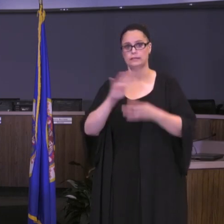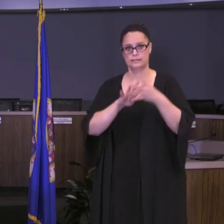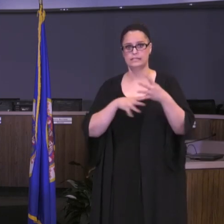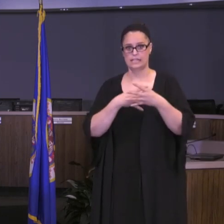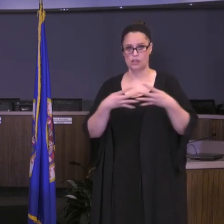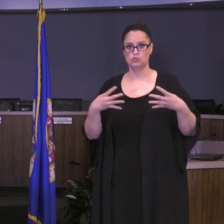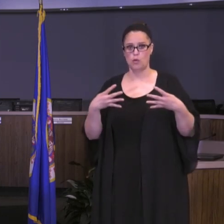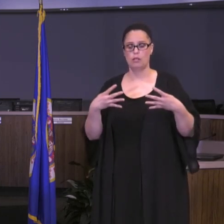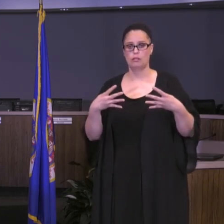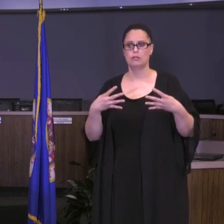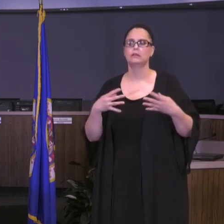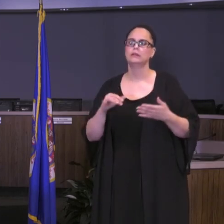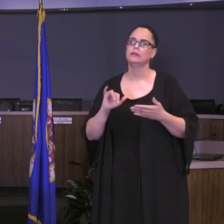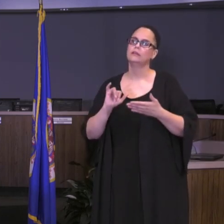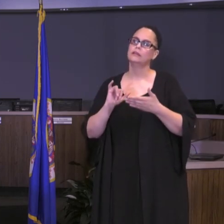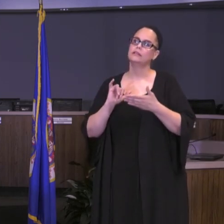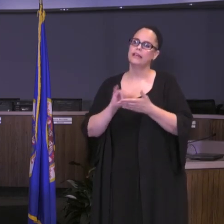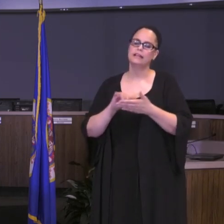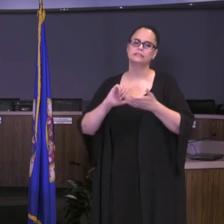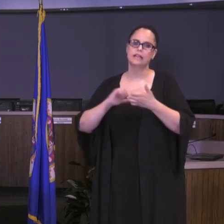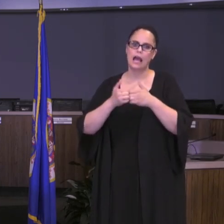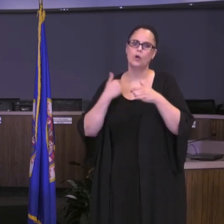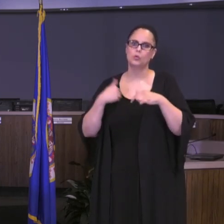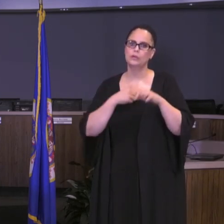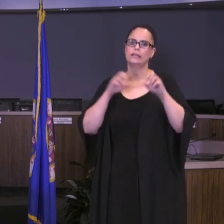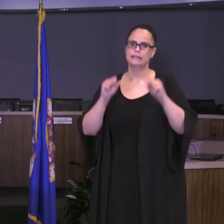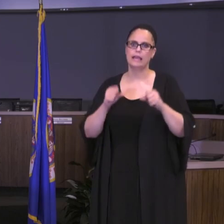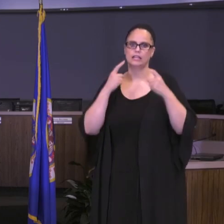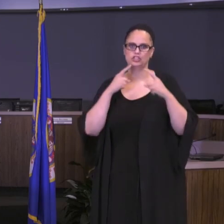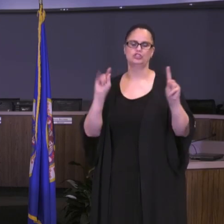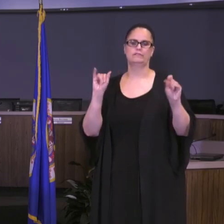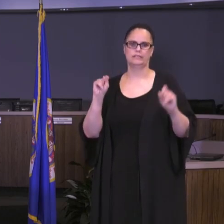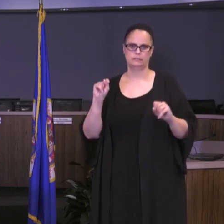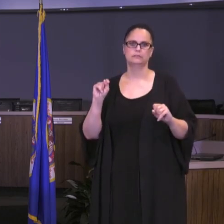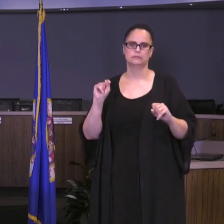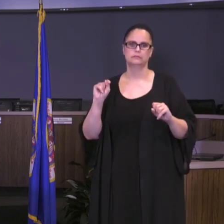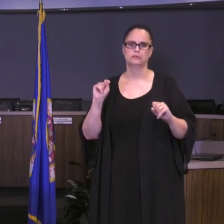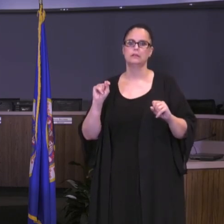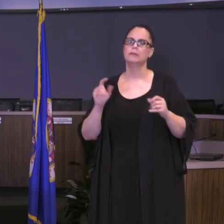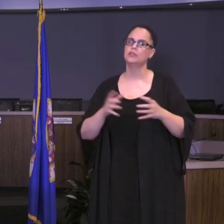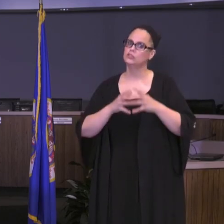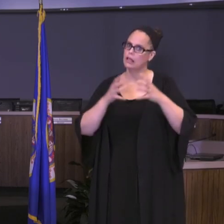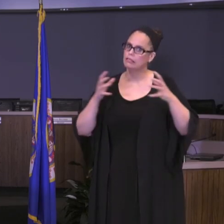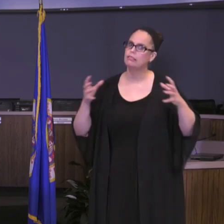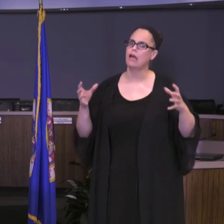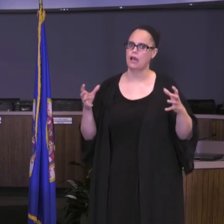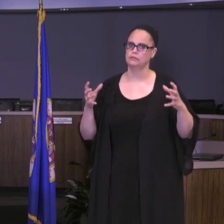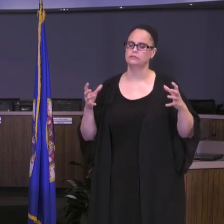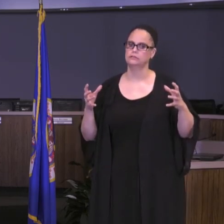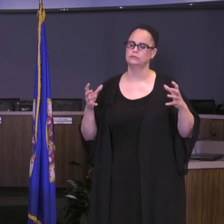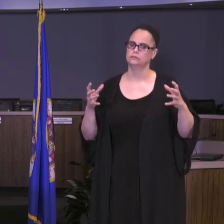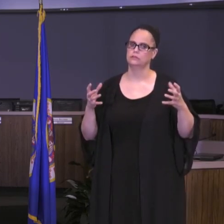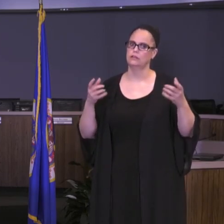in a way that we can do it. We can achieve it. But there are a whole lot of moving parts as you can imagine, and if I